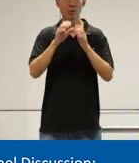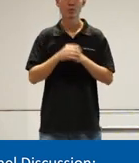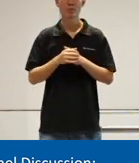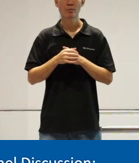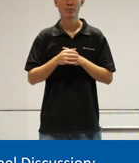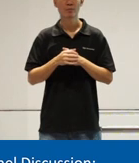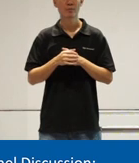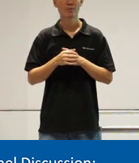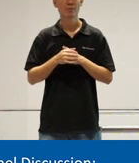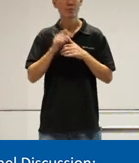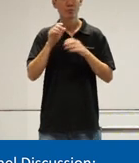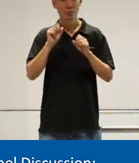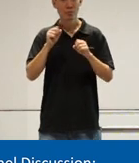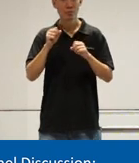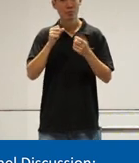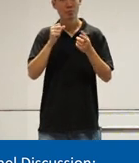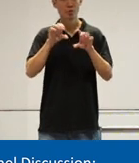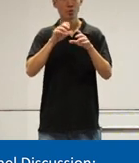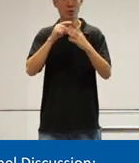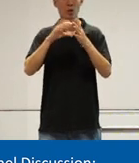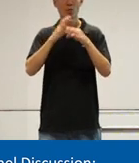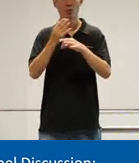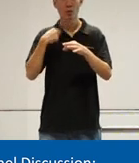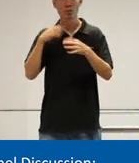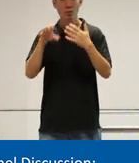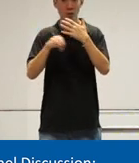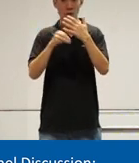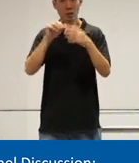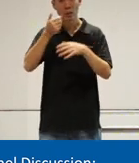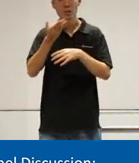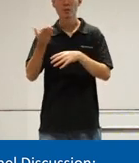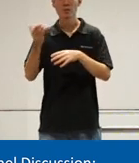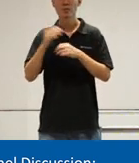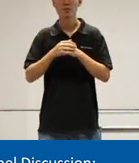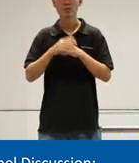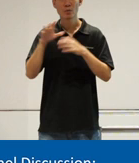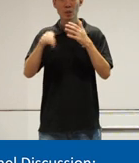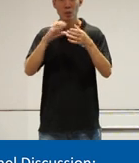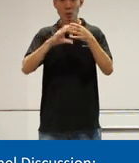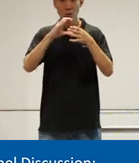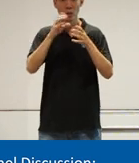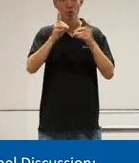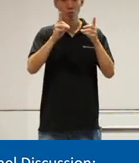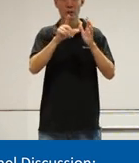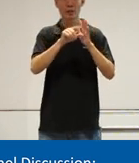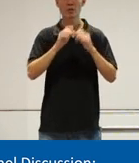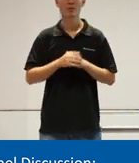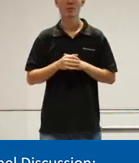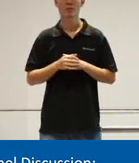okay so the developers start to think I will add Alex or I will add content description later and